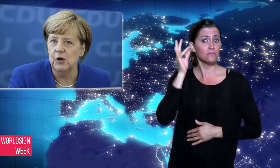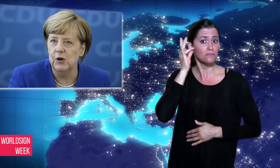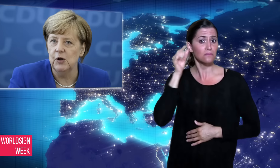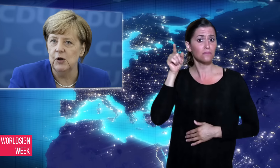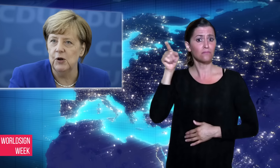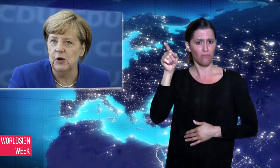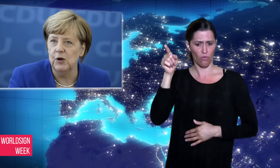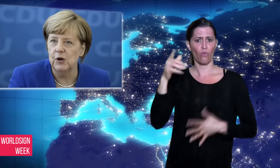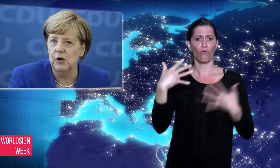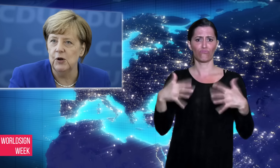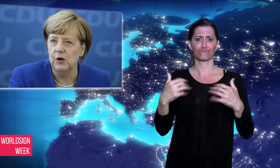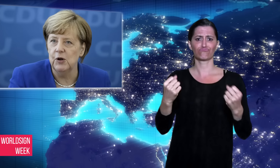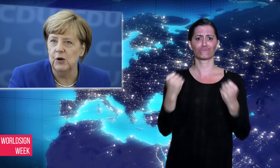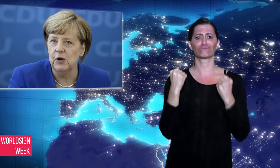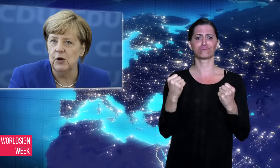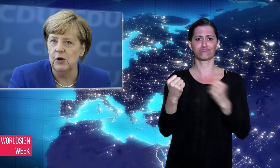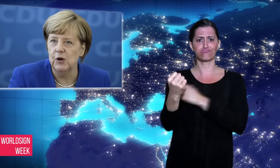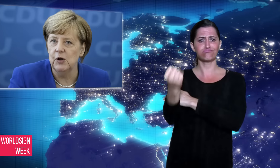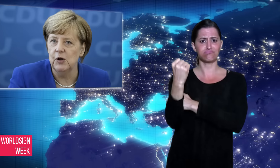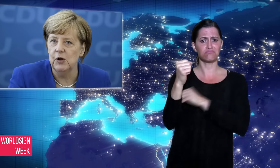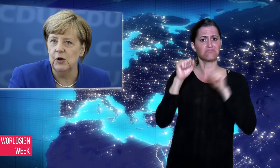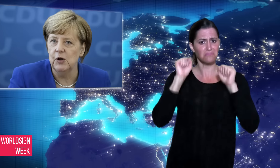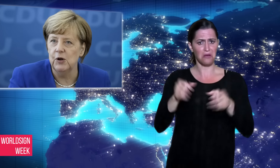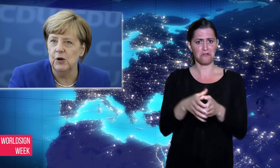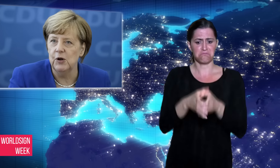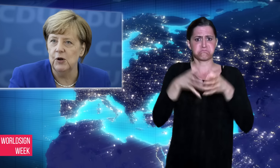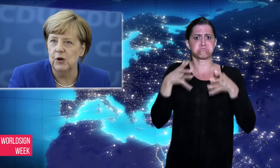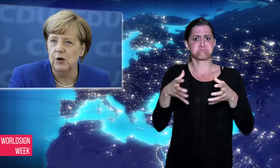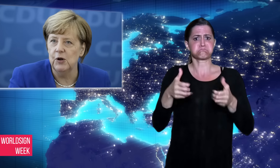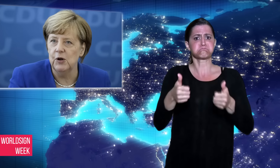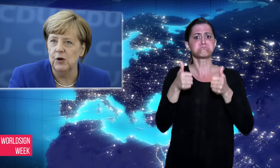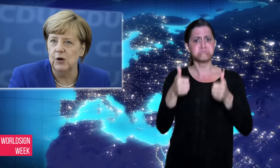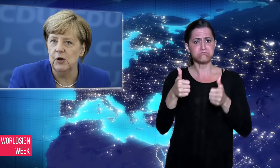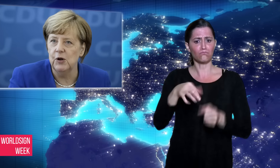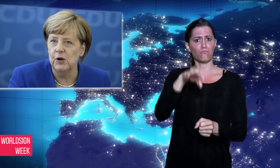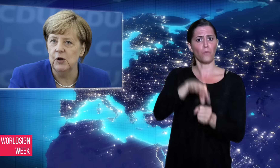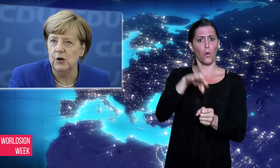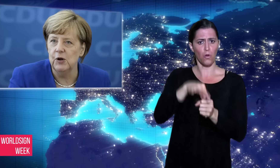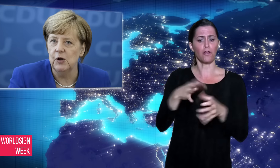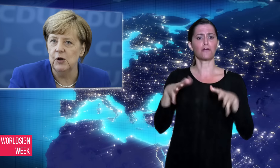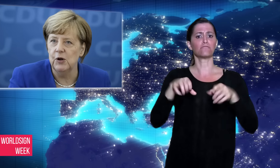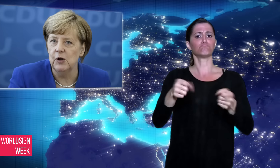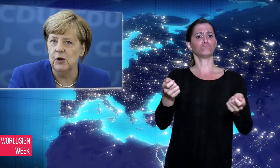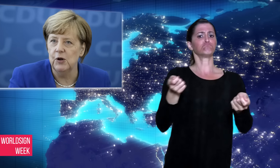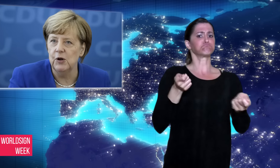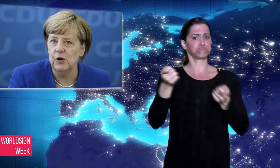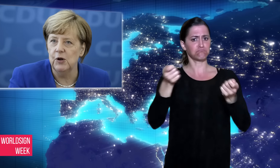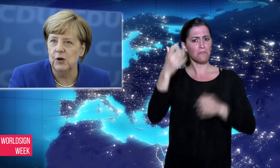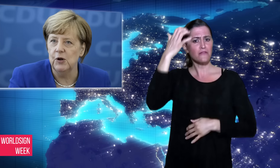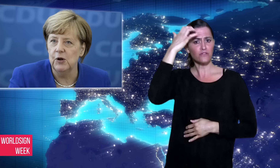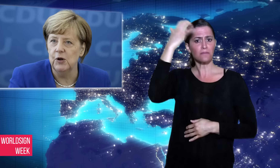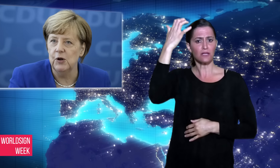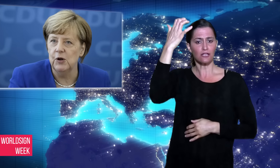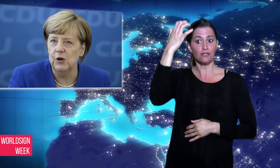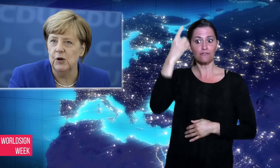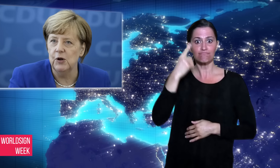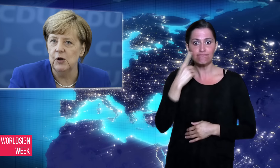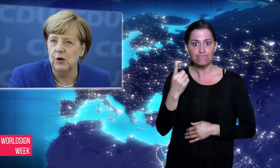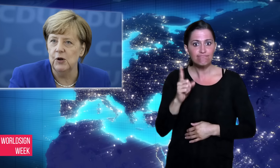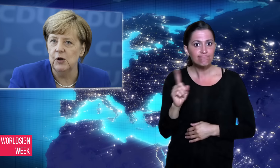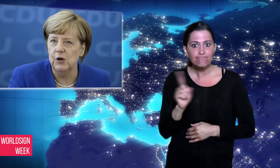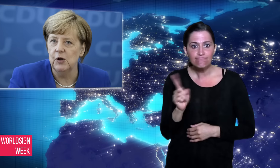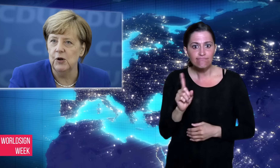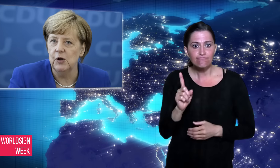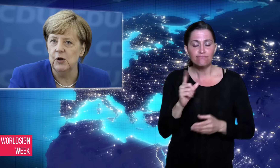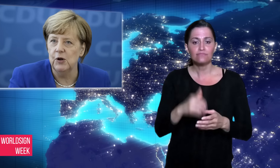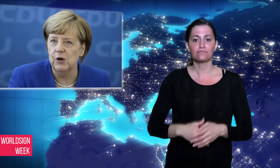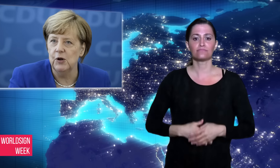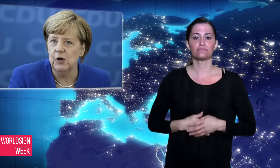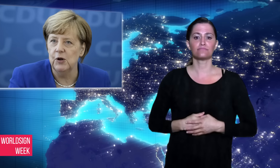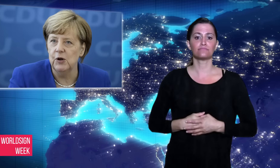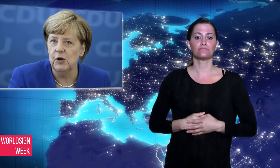party got the third largest number of